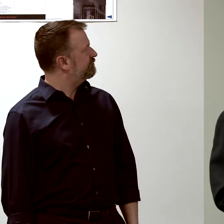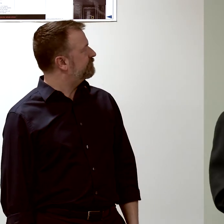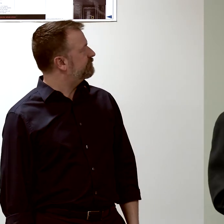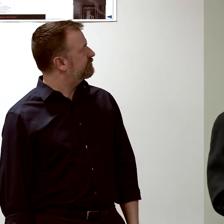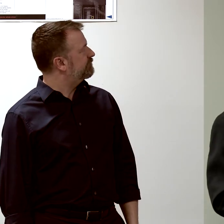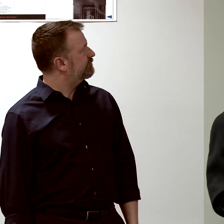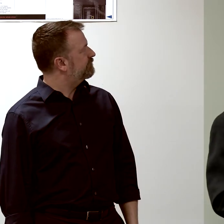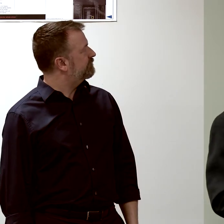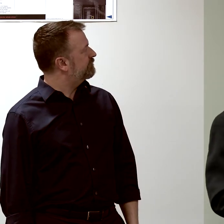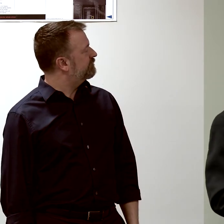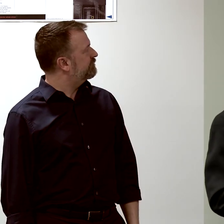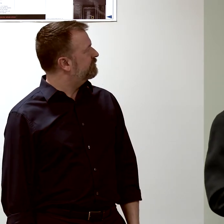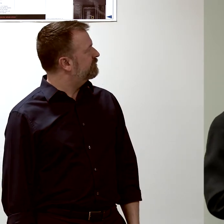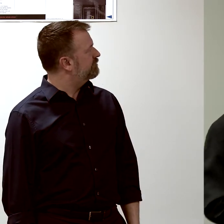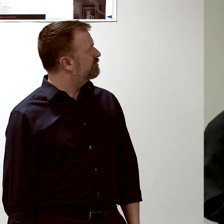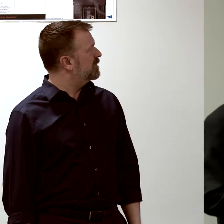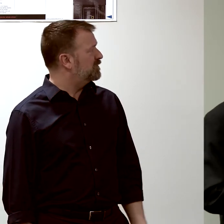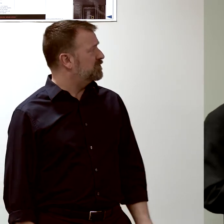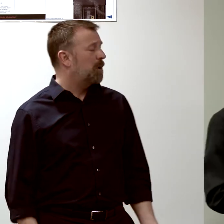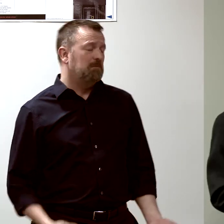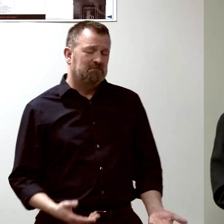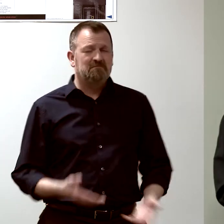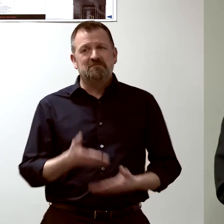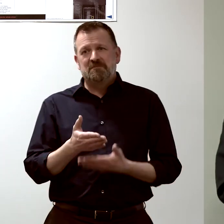So that's part of the work that we do.